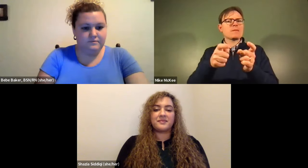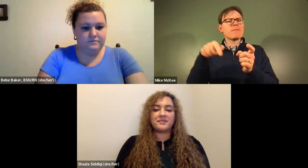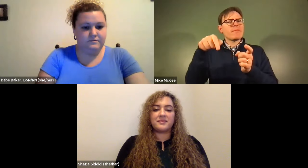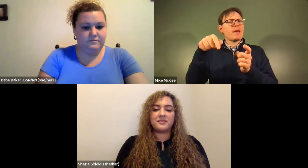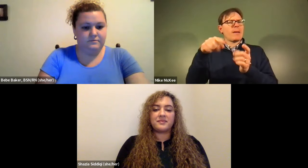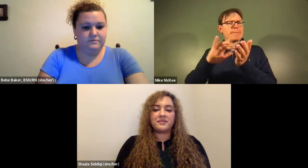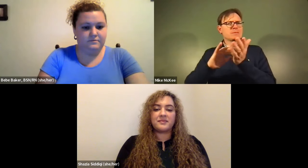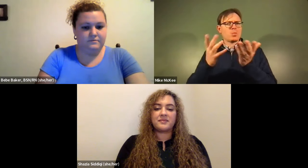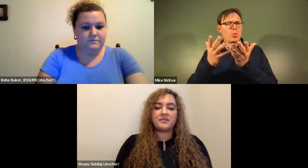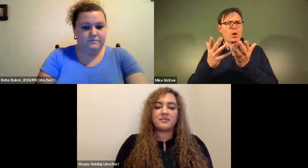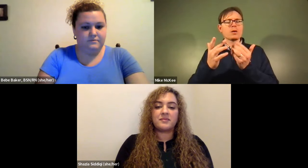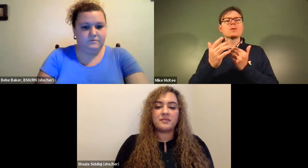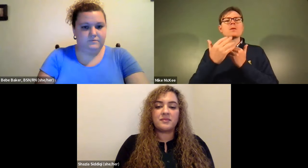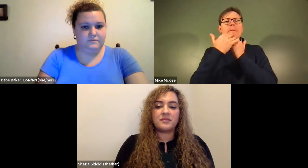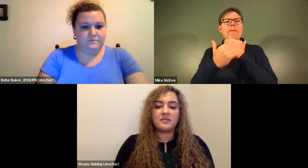James Cech: There are many different medications that we can give.